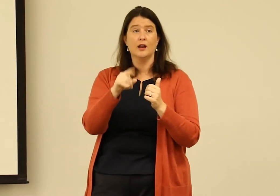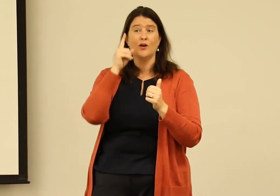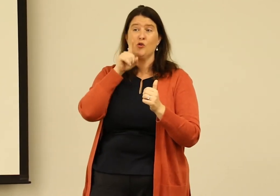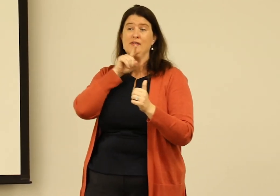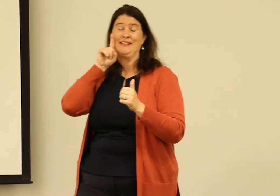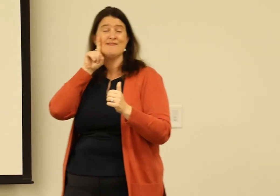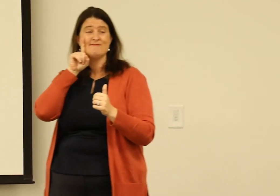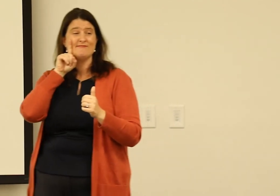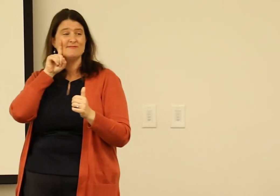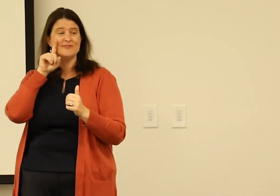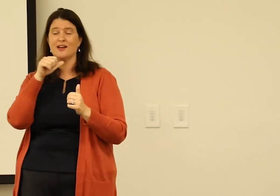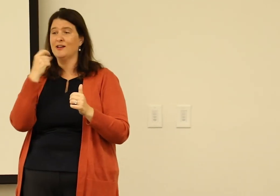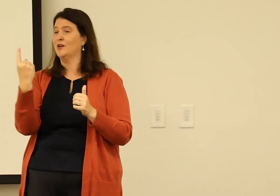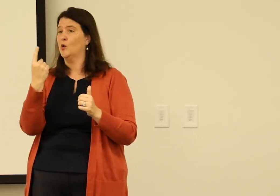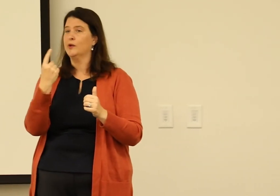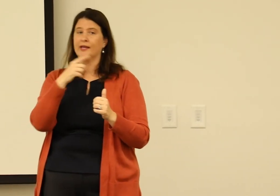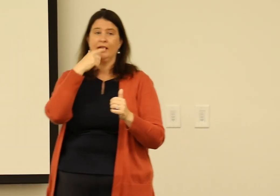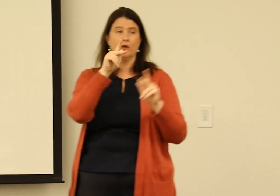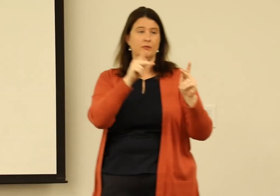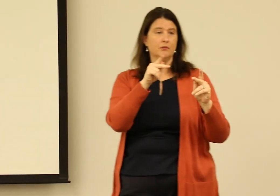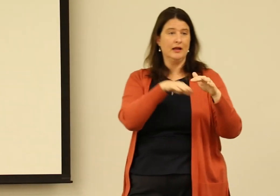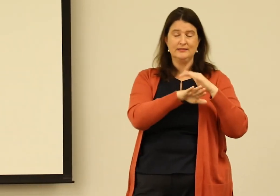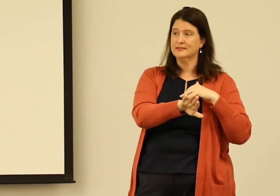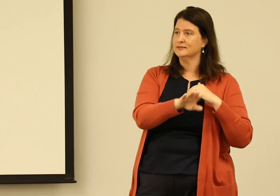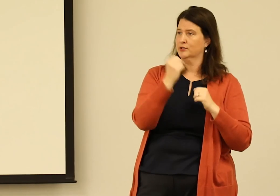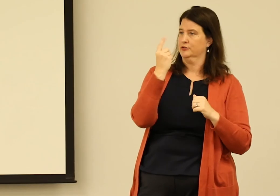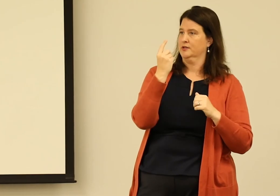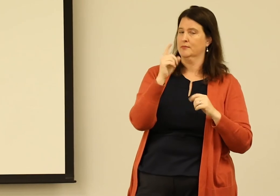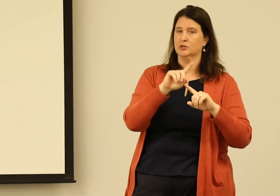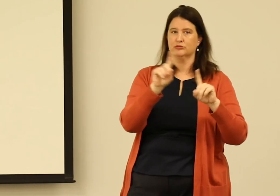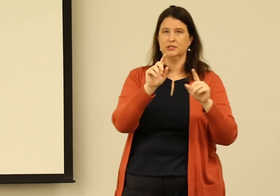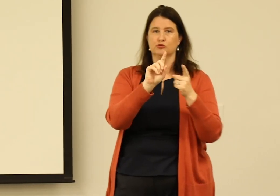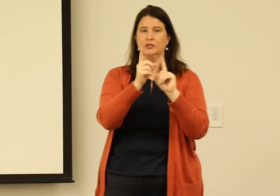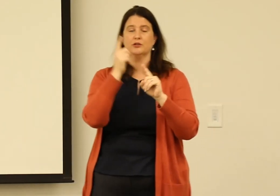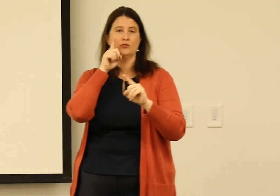so that way it's accessible for deaf individuals as well. It's not only important for hearing professionals to understand,